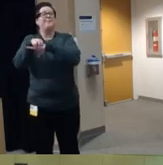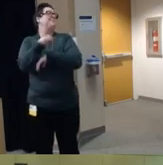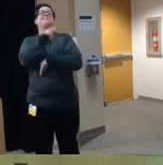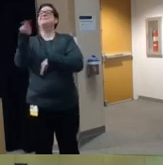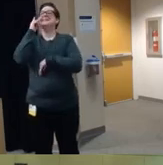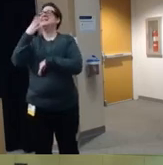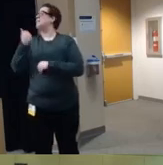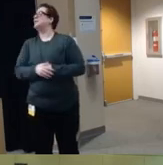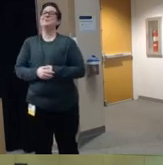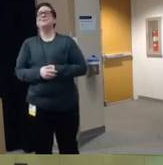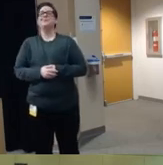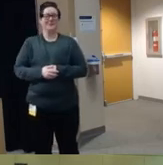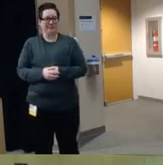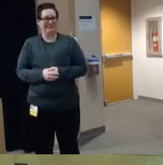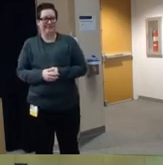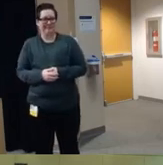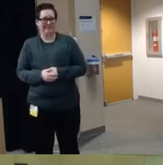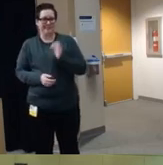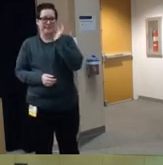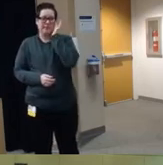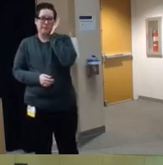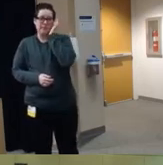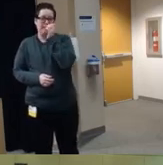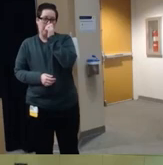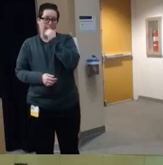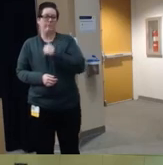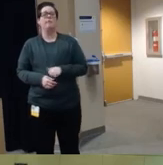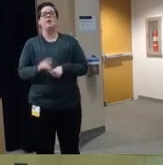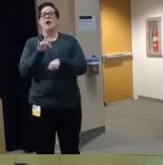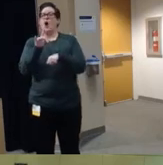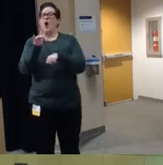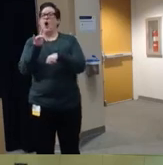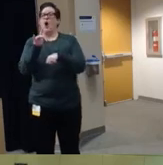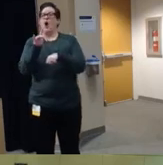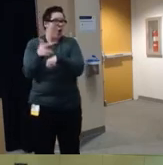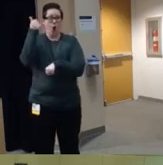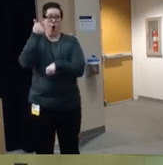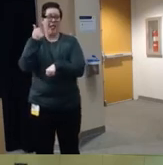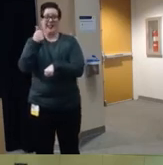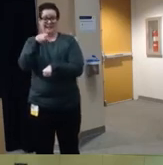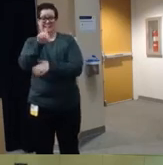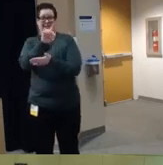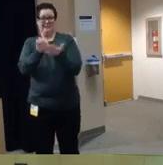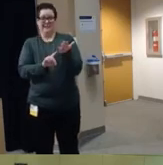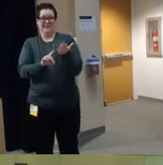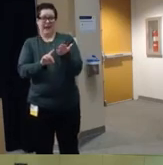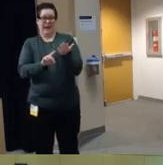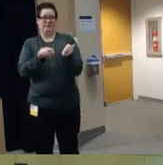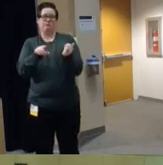on the earliest car seats um were designed oh sorry um child car seats that were designed